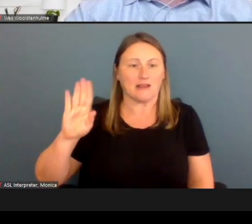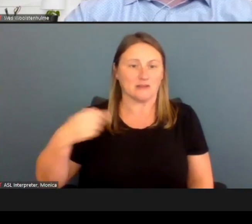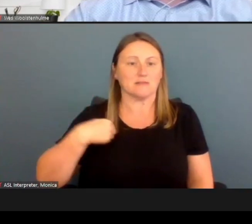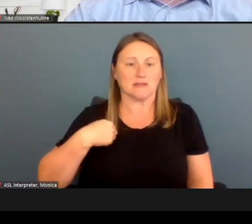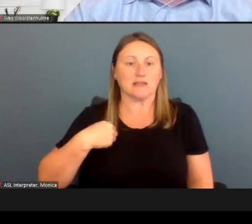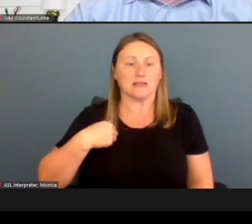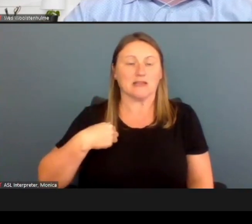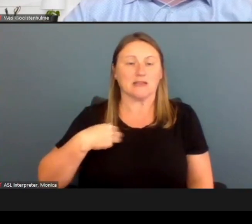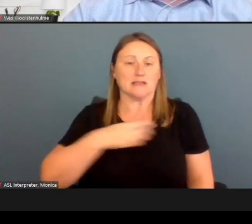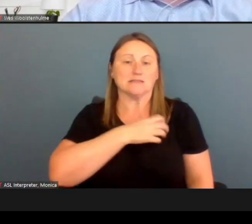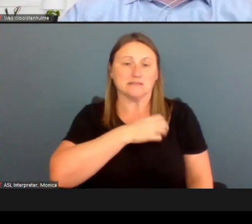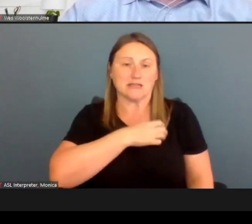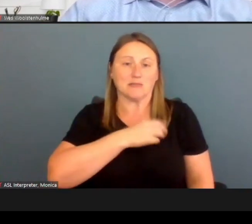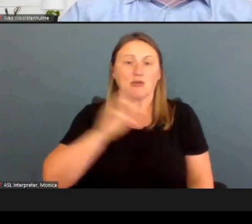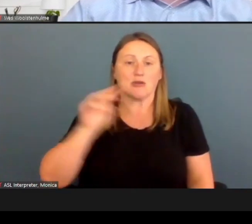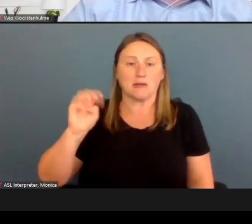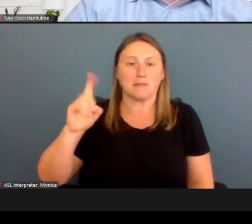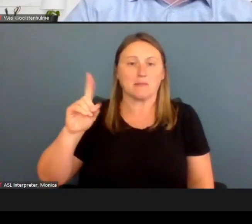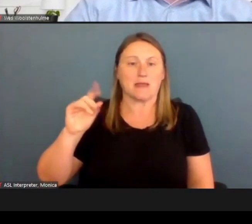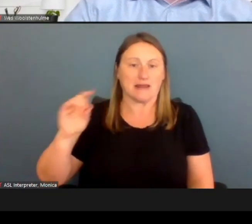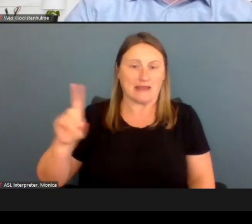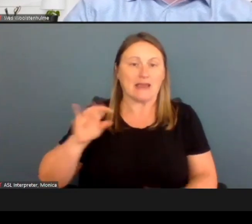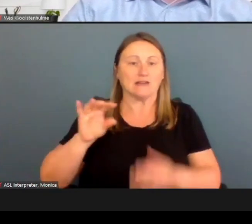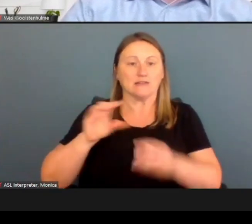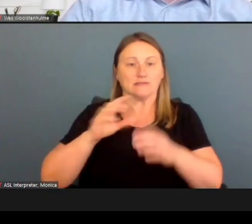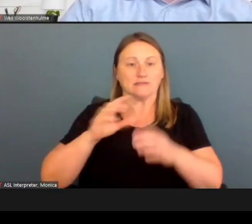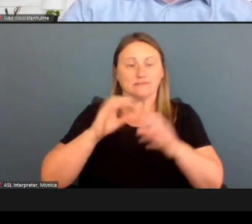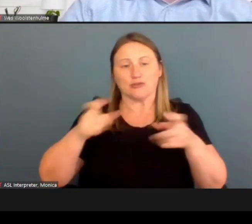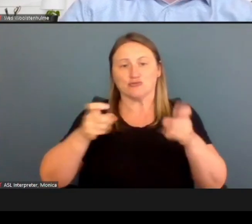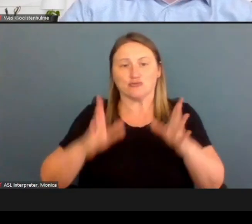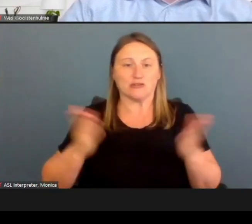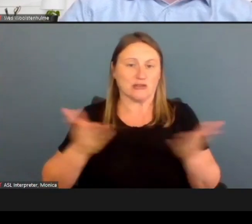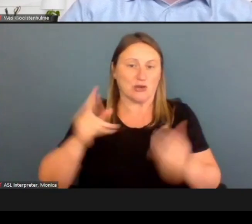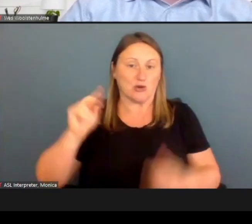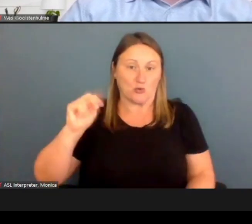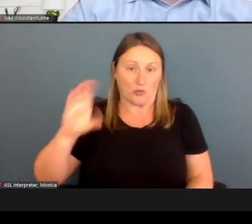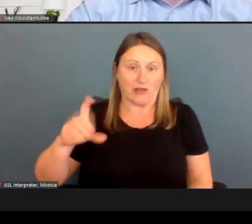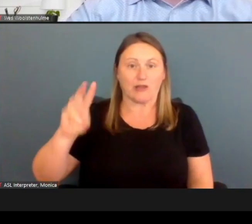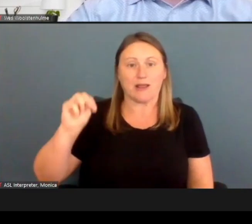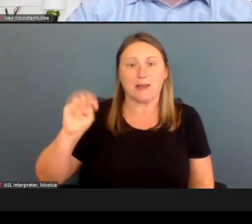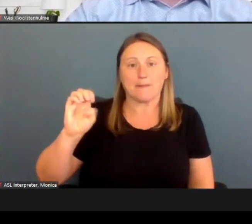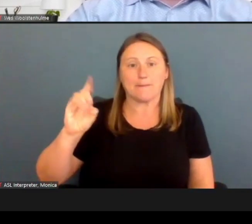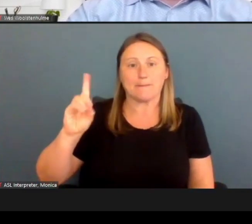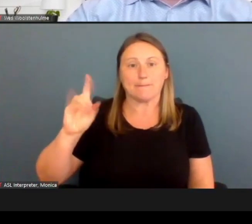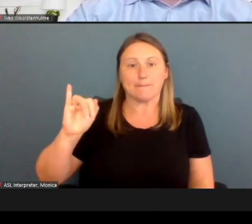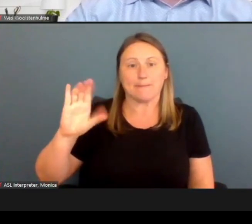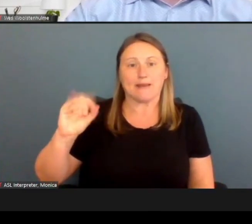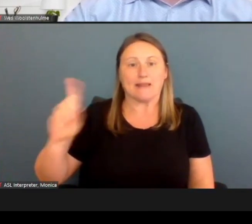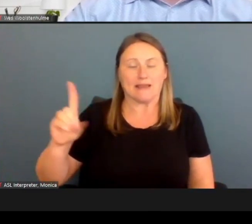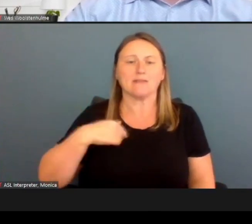deputy Medicaid director here at North Carolina Medicaid. I would like to welcome you all for joining us today.